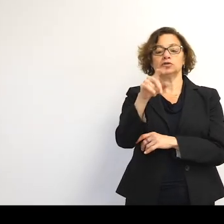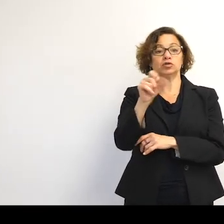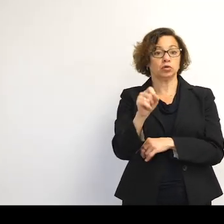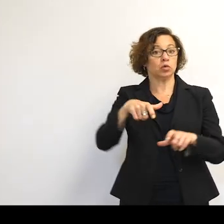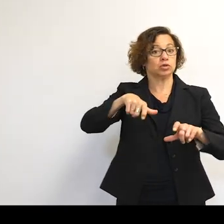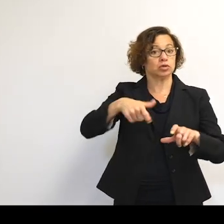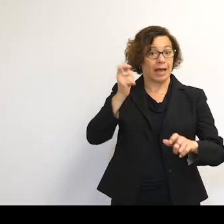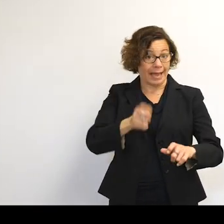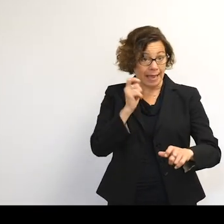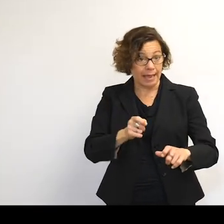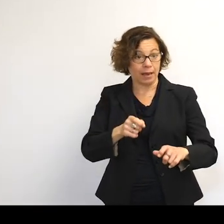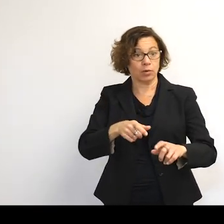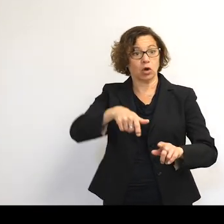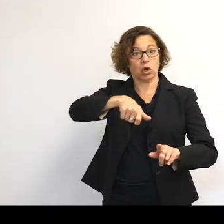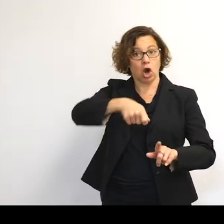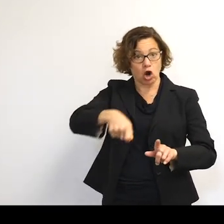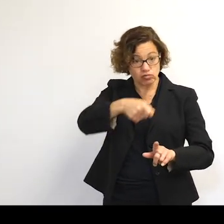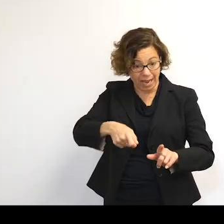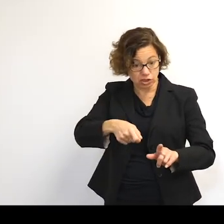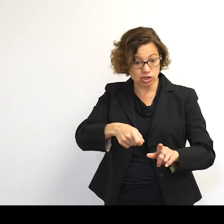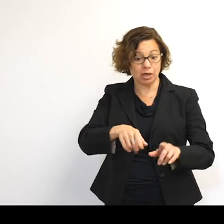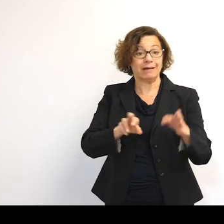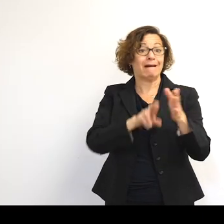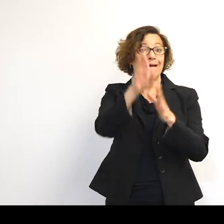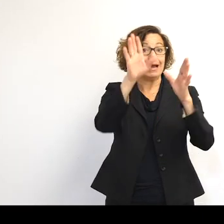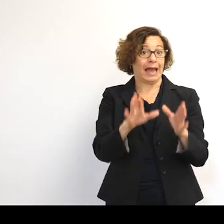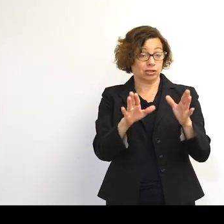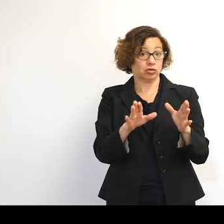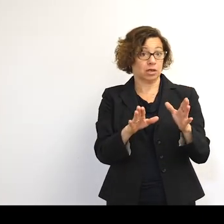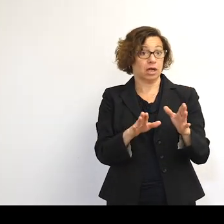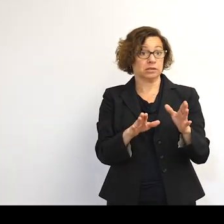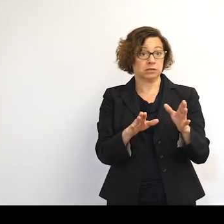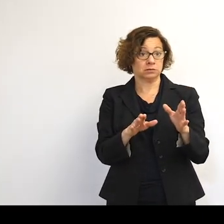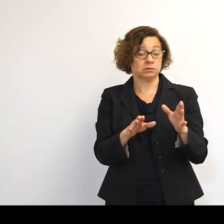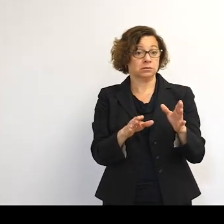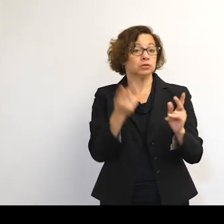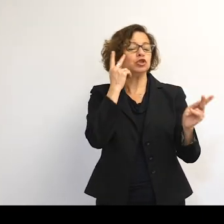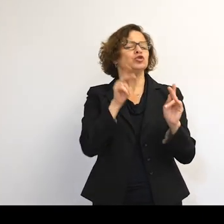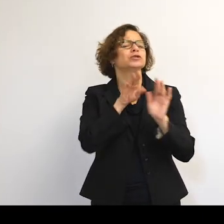have been accidentally let go of by astronauts on spacewalks. And you can see videos of astronauts